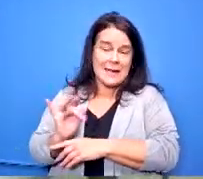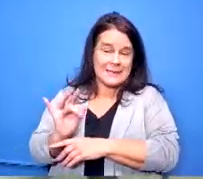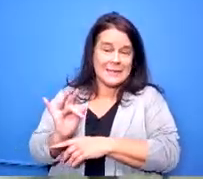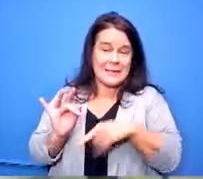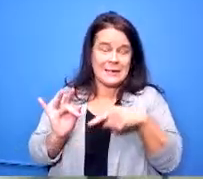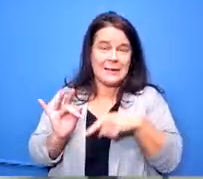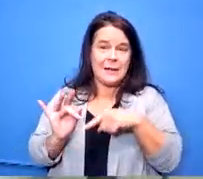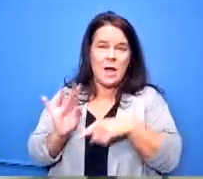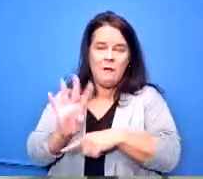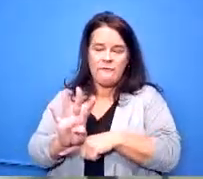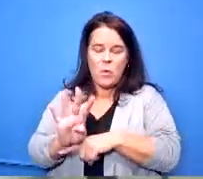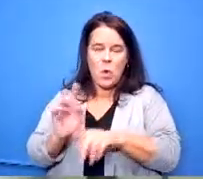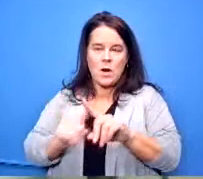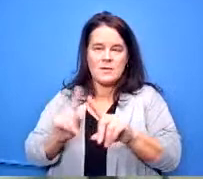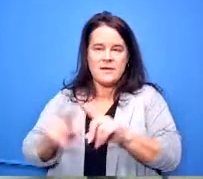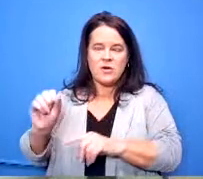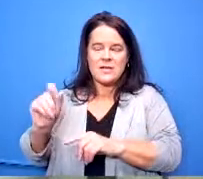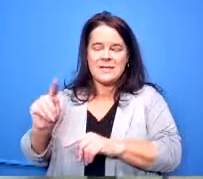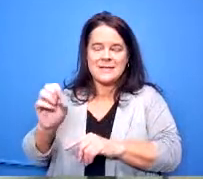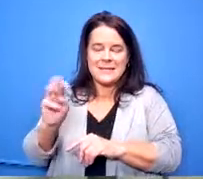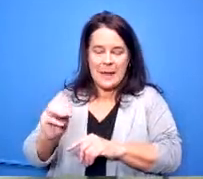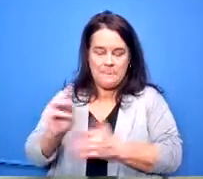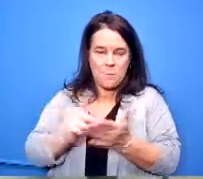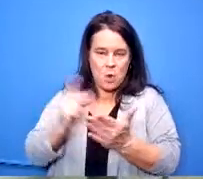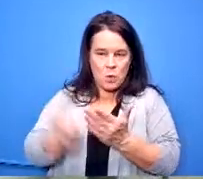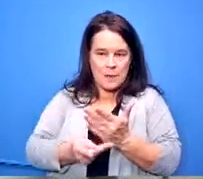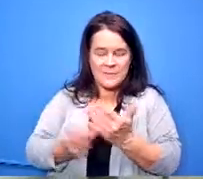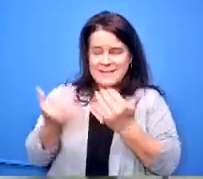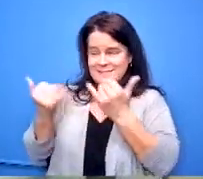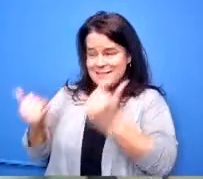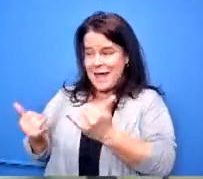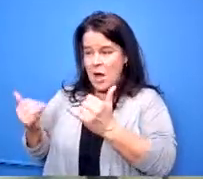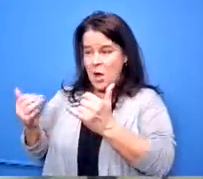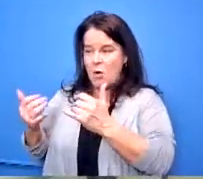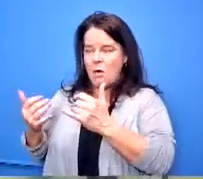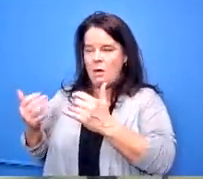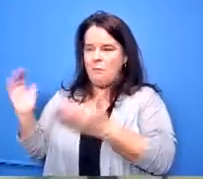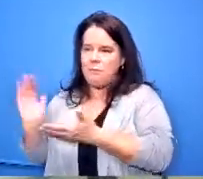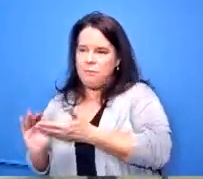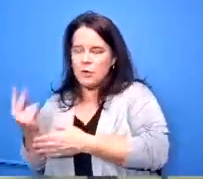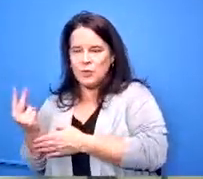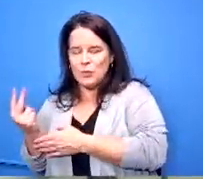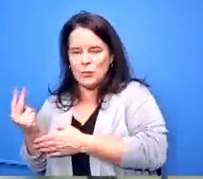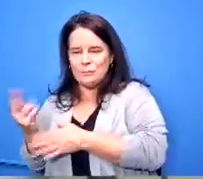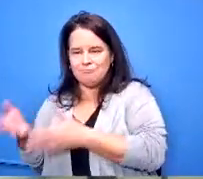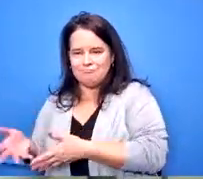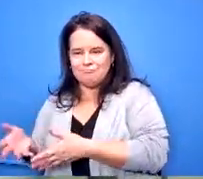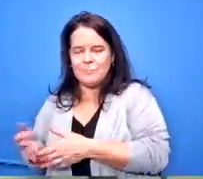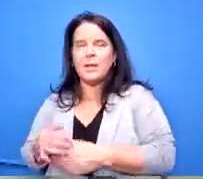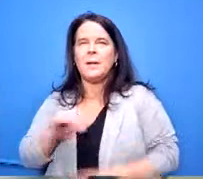different stem programs and now we're down to two foundational my question is more so is why aren't